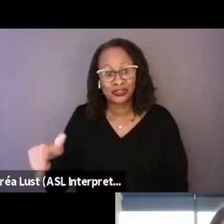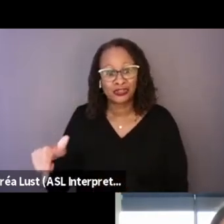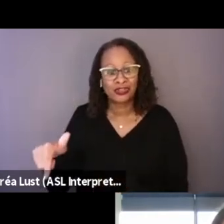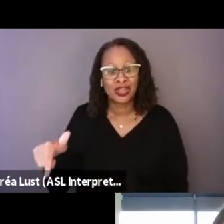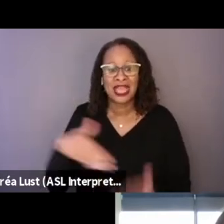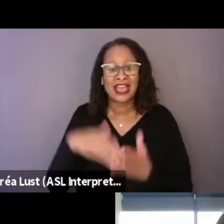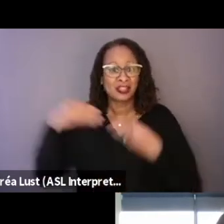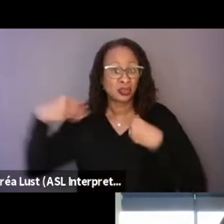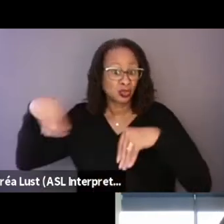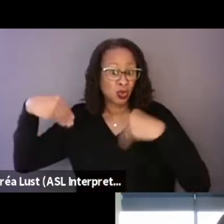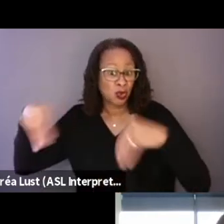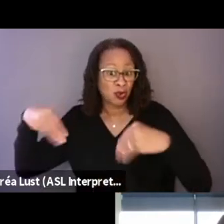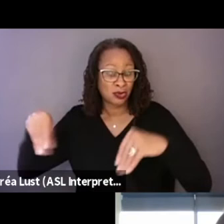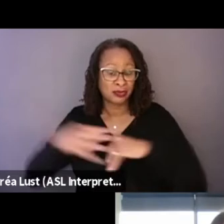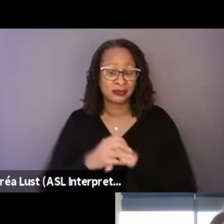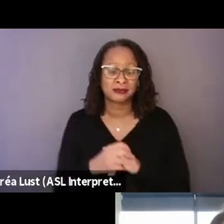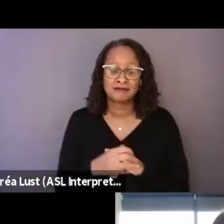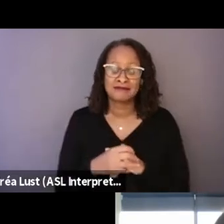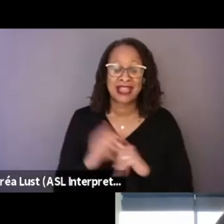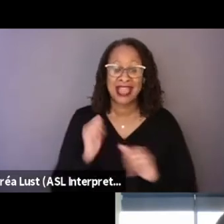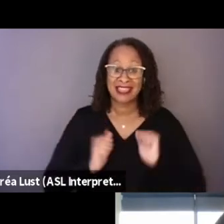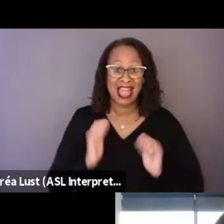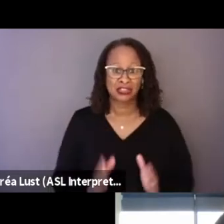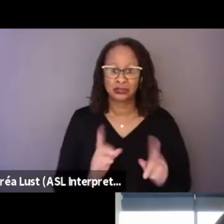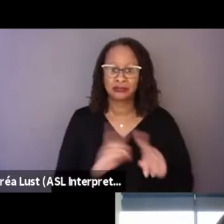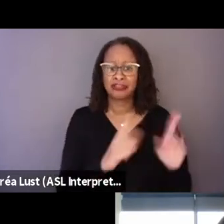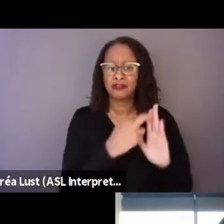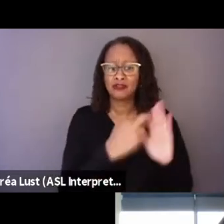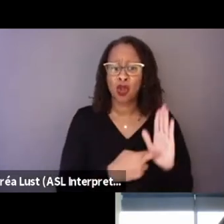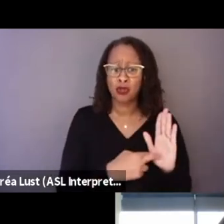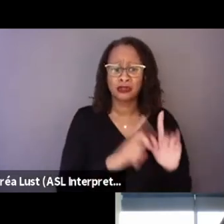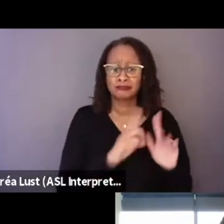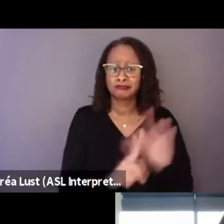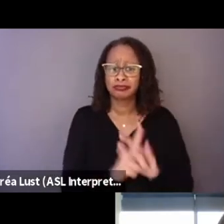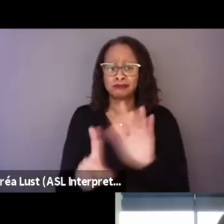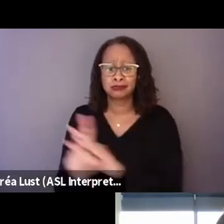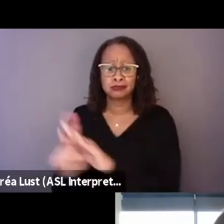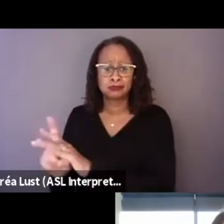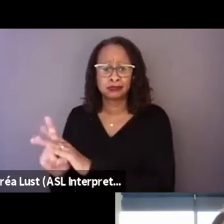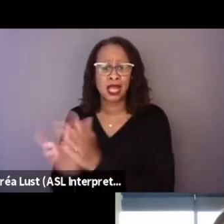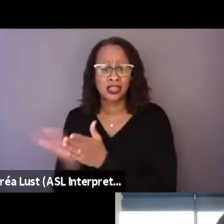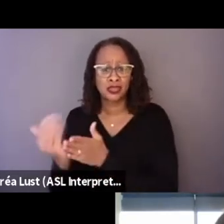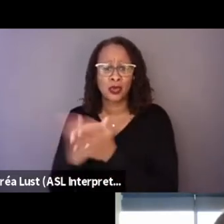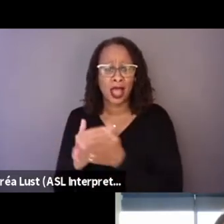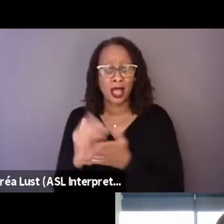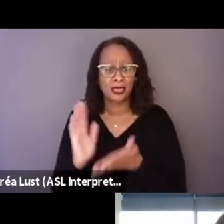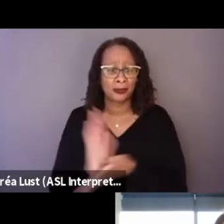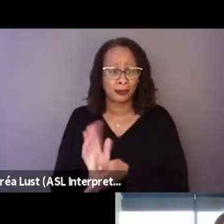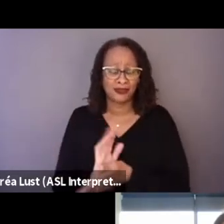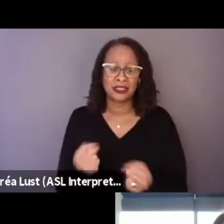and these actors are just playing different roles. And there's just so many different moments